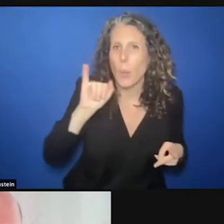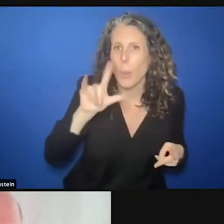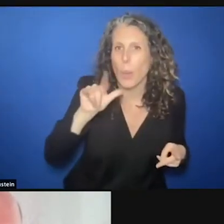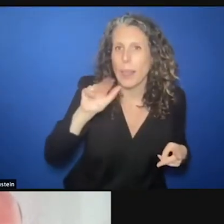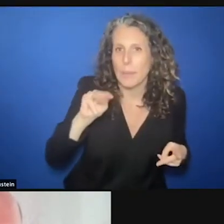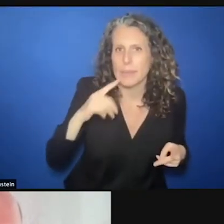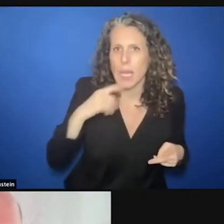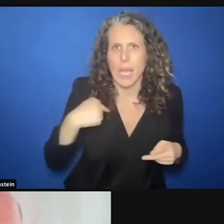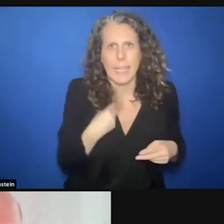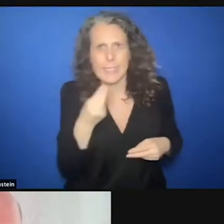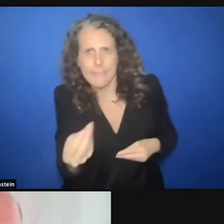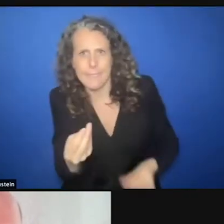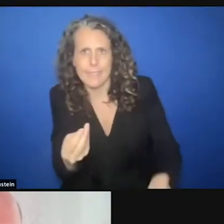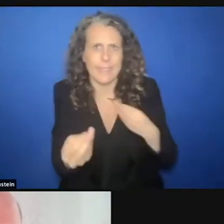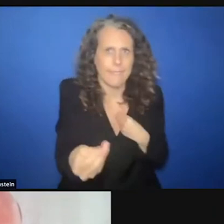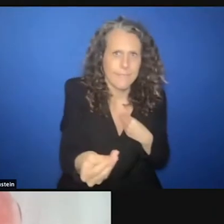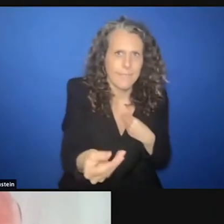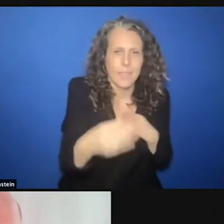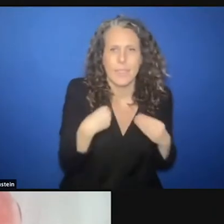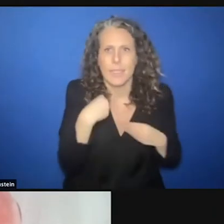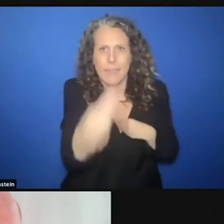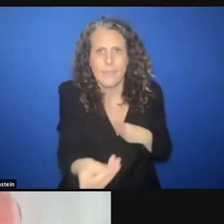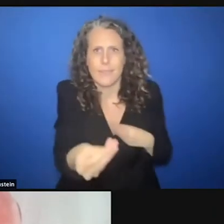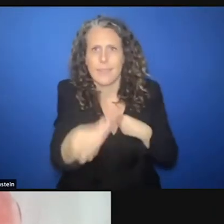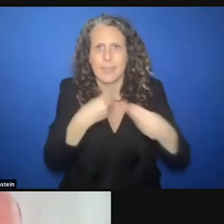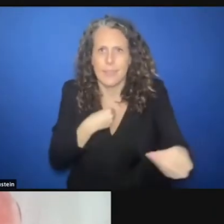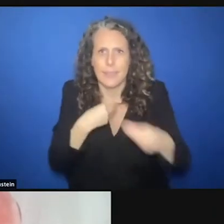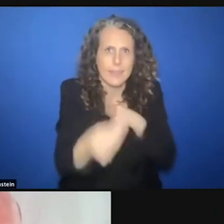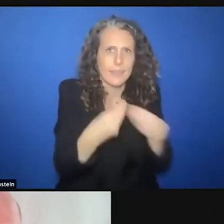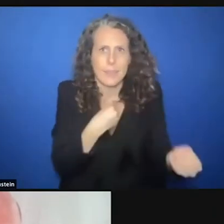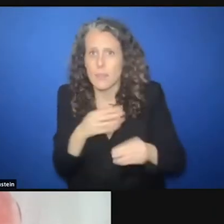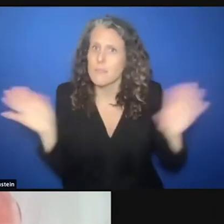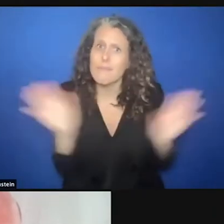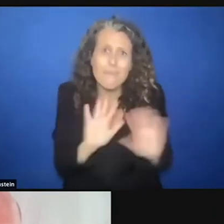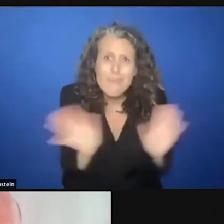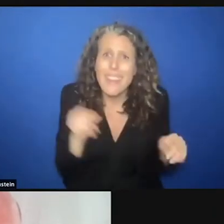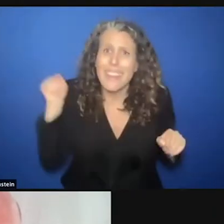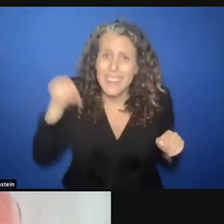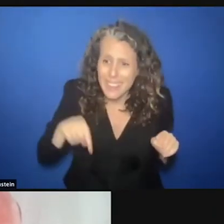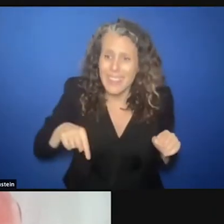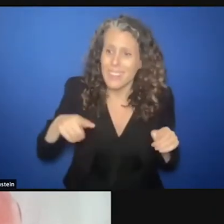We're not trying to sell you something. It is an obligation. What is your response to